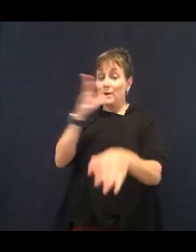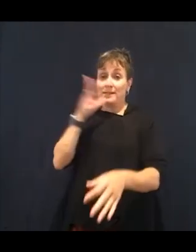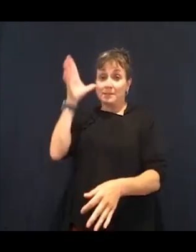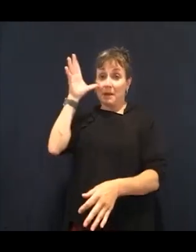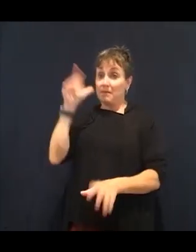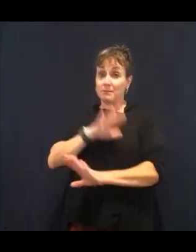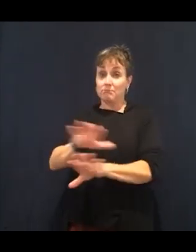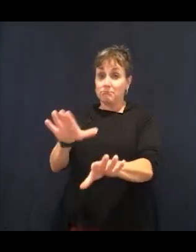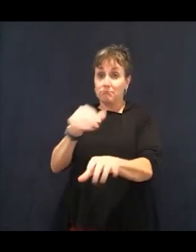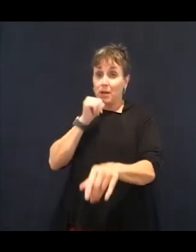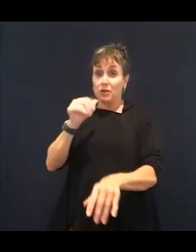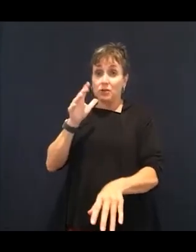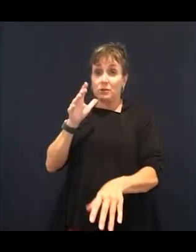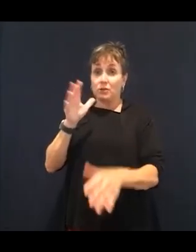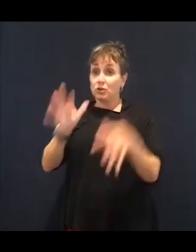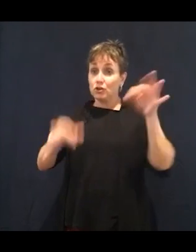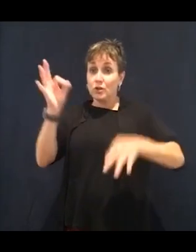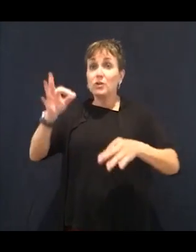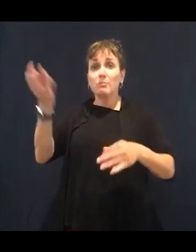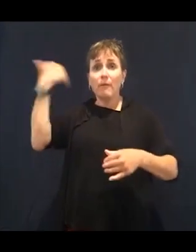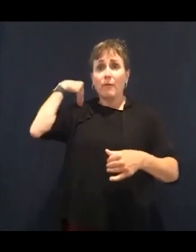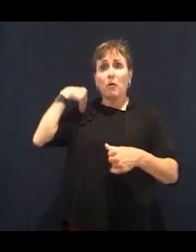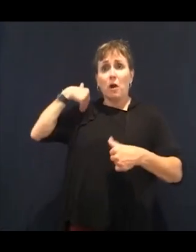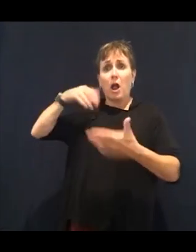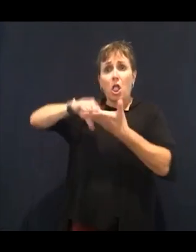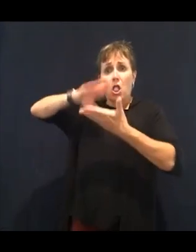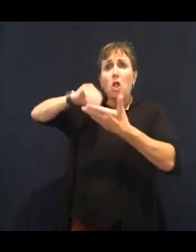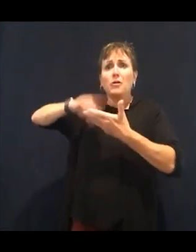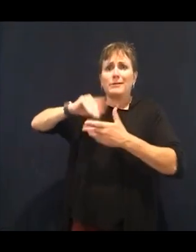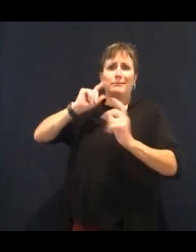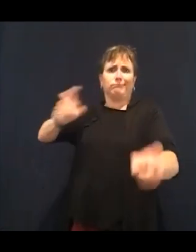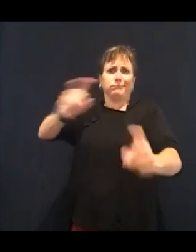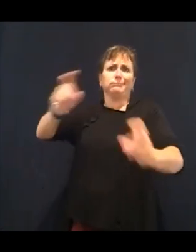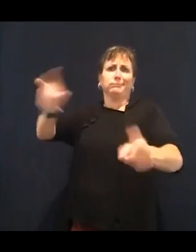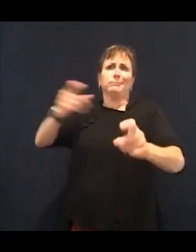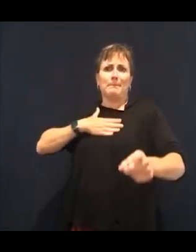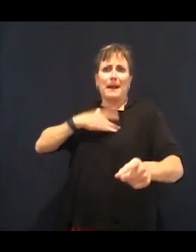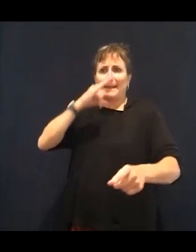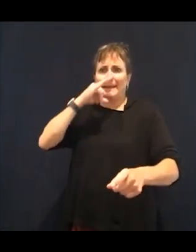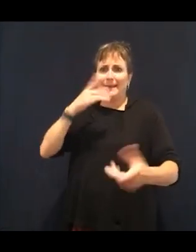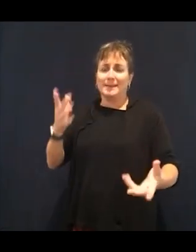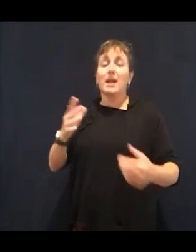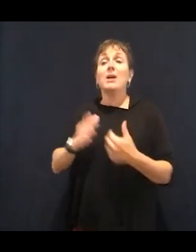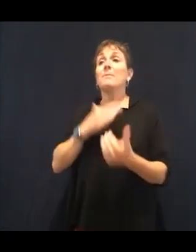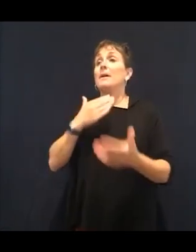Just give them the chocolate chip cookies. They'll enjoy that much more than the cereal